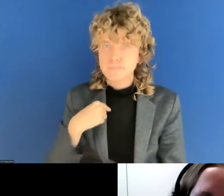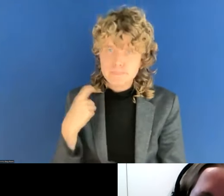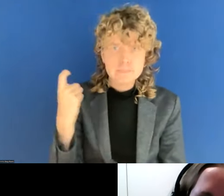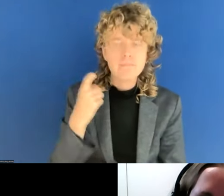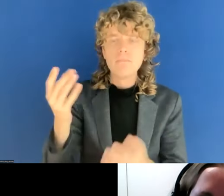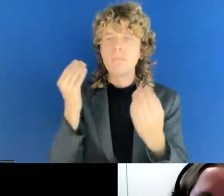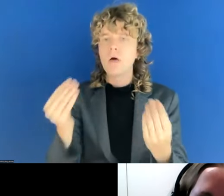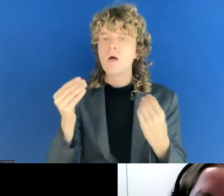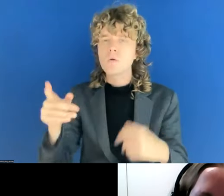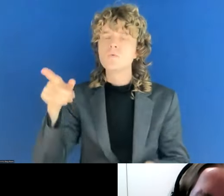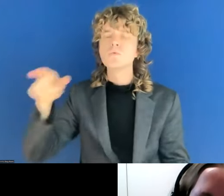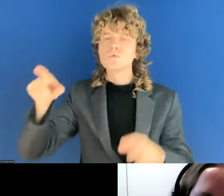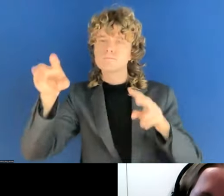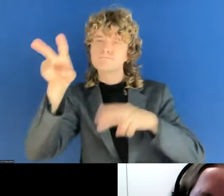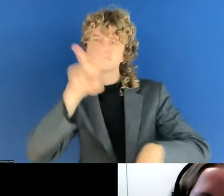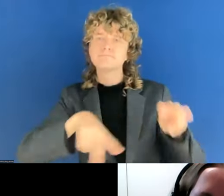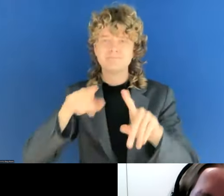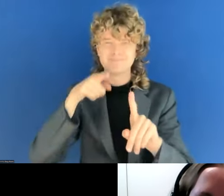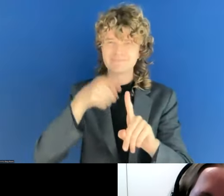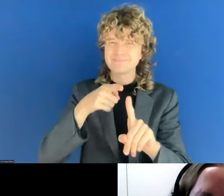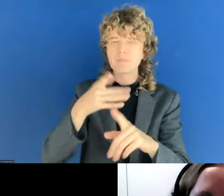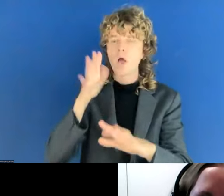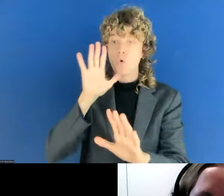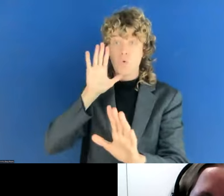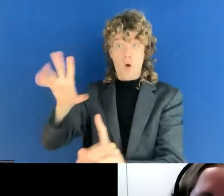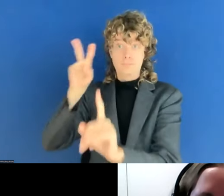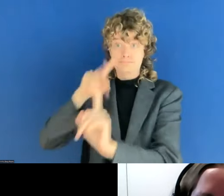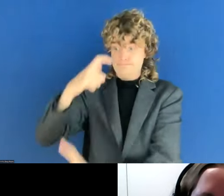perspective and accessibility statements and so on? What is the best approach according to you?